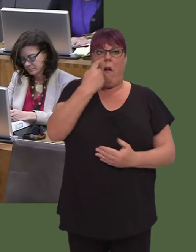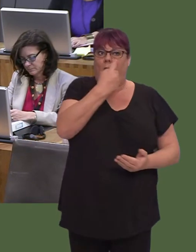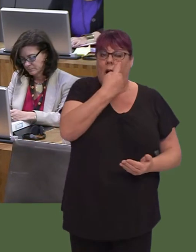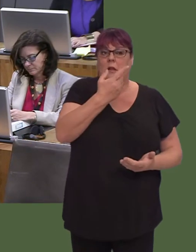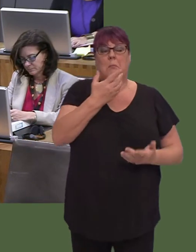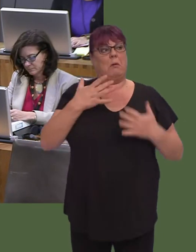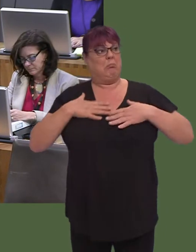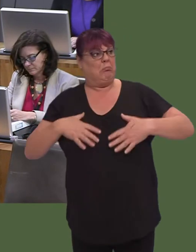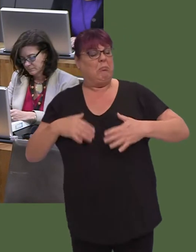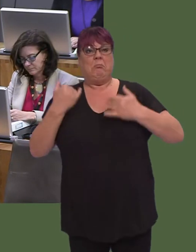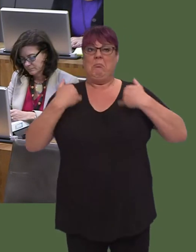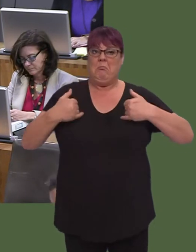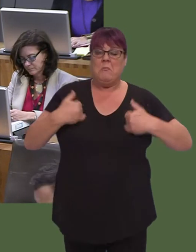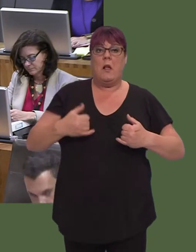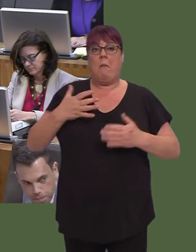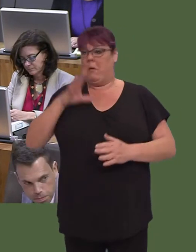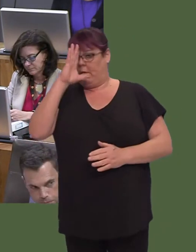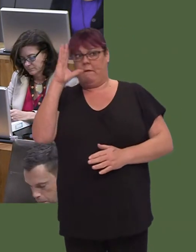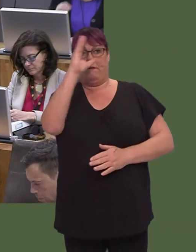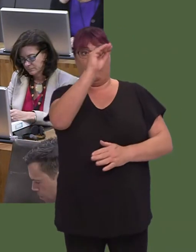are obliged to inform the DVLA.